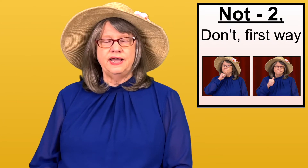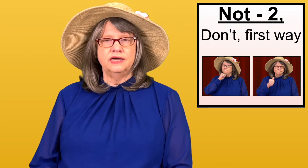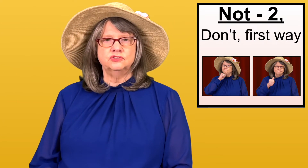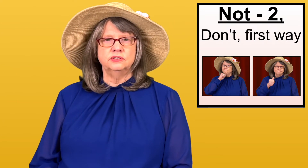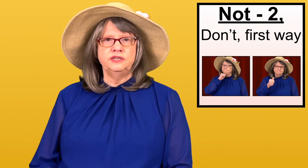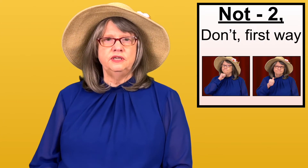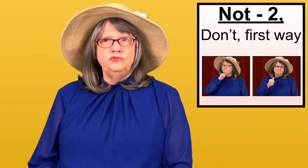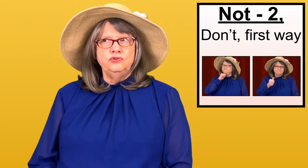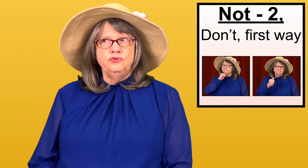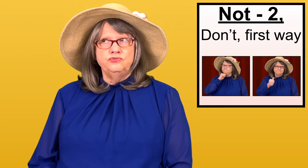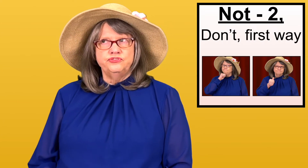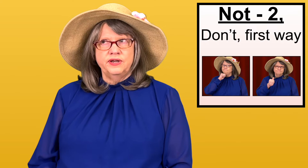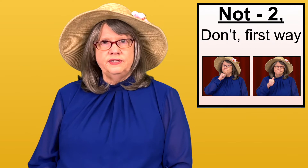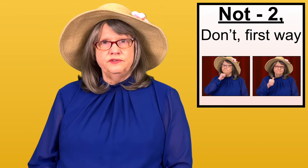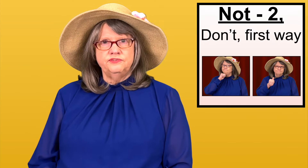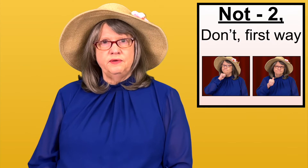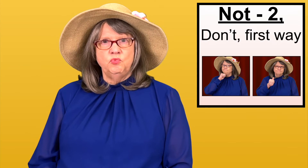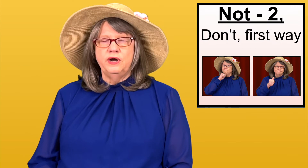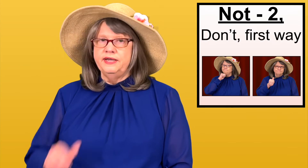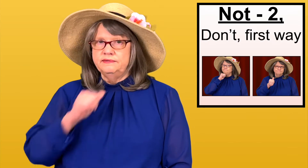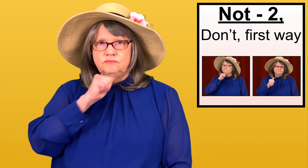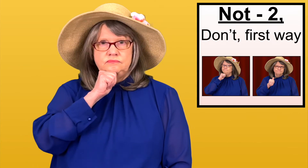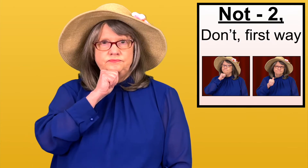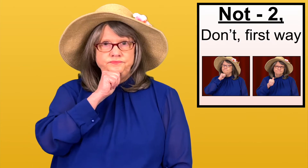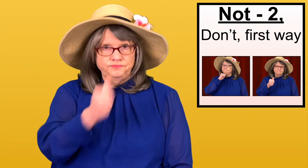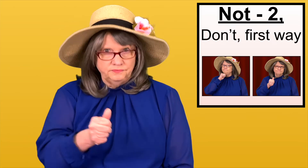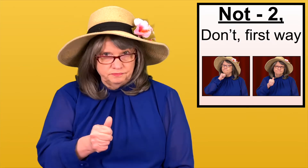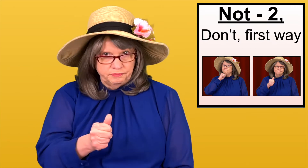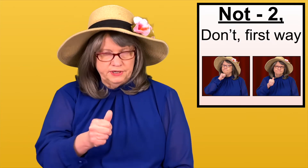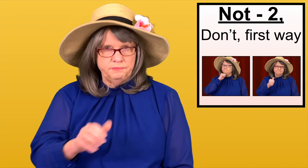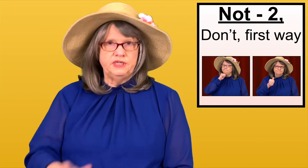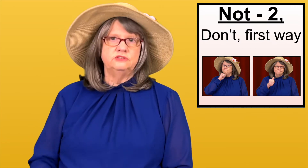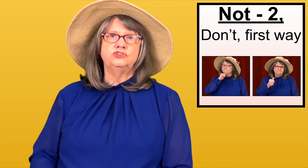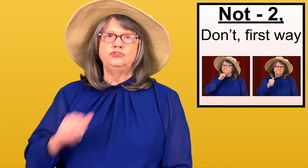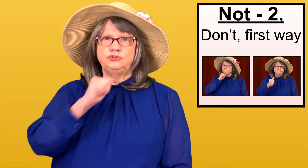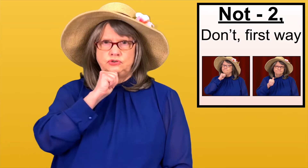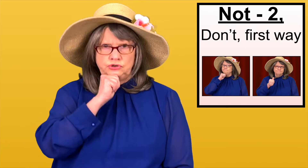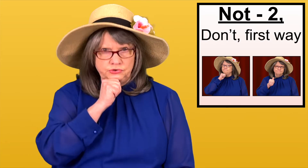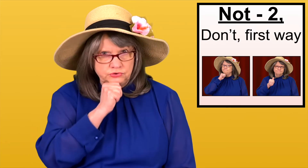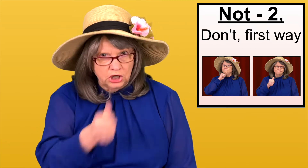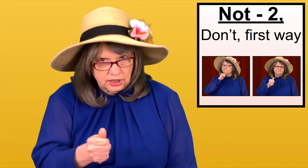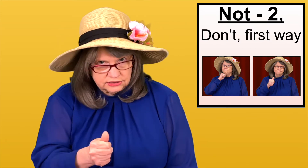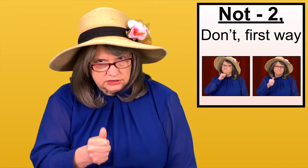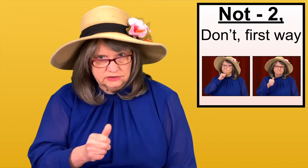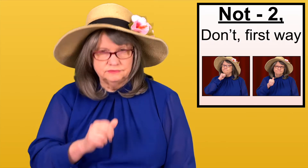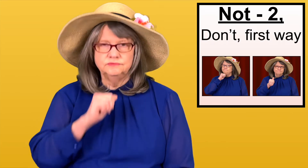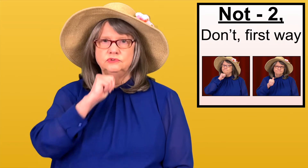Actually you sign it the same way, but it means DO-NOT,